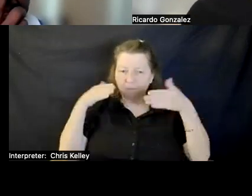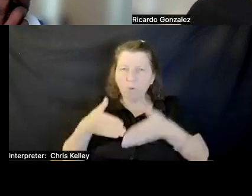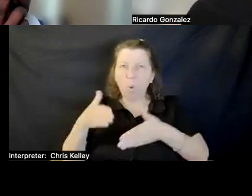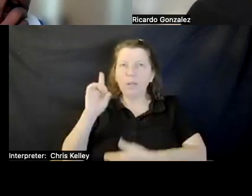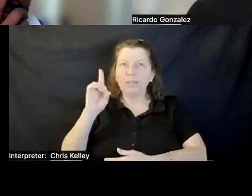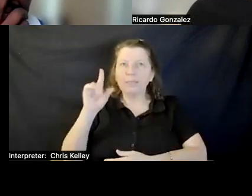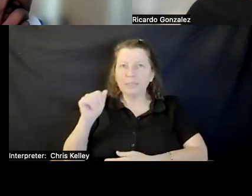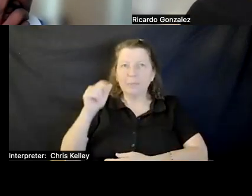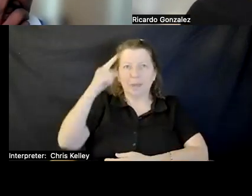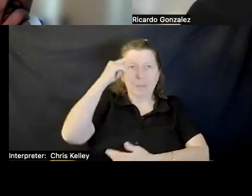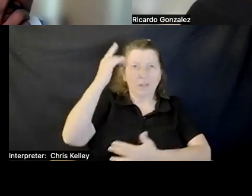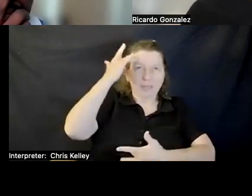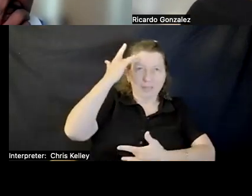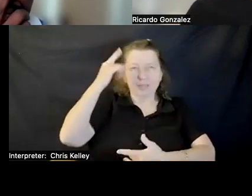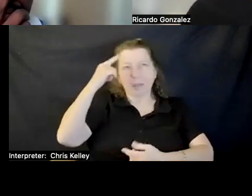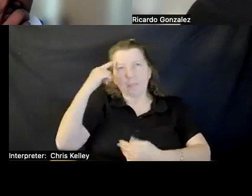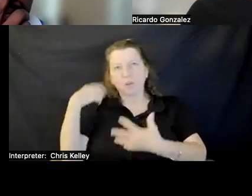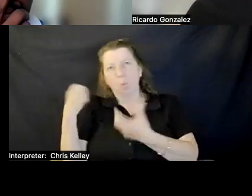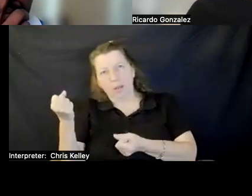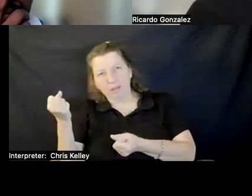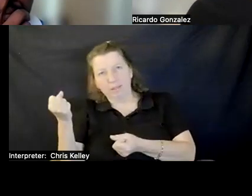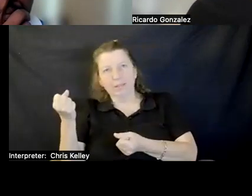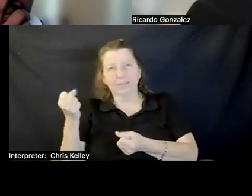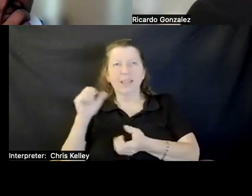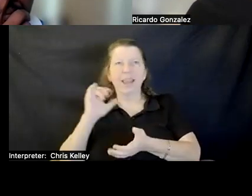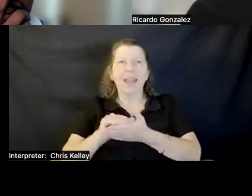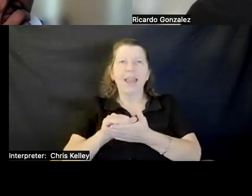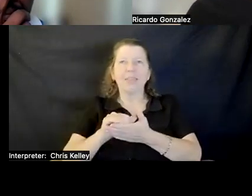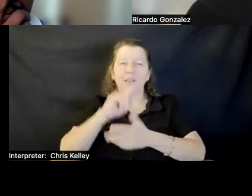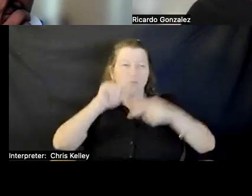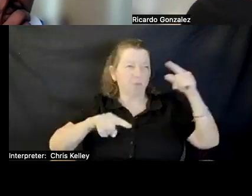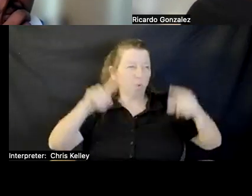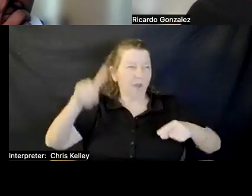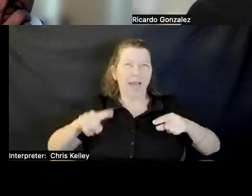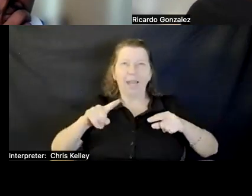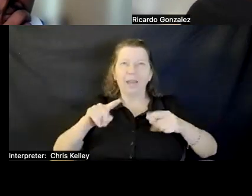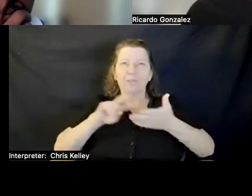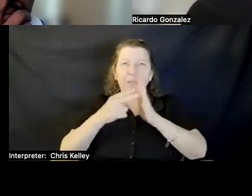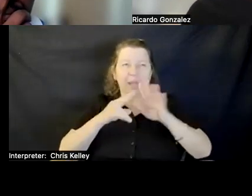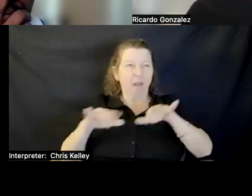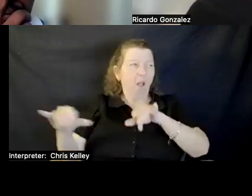ILLNESS, WELLNESS, AND HOW THOSE CONCEPTS IF HER AROUND THE WORLD. I CHOSE IRELAND BECAUSE OF A